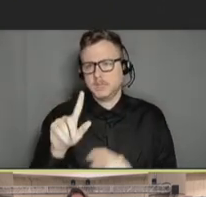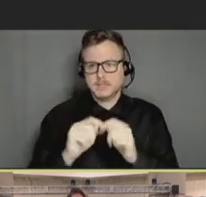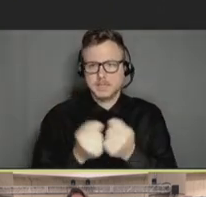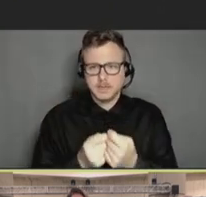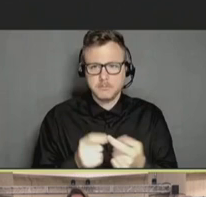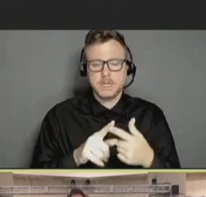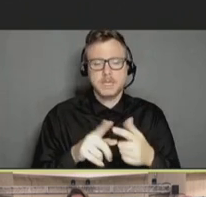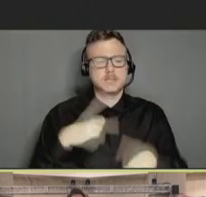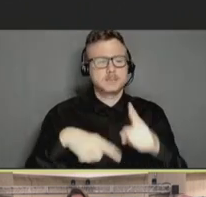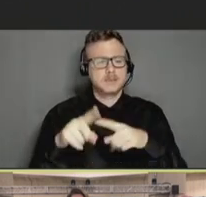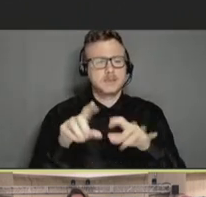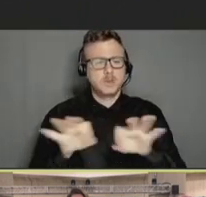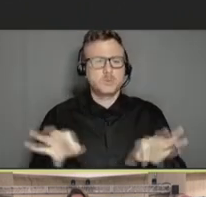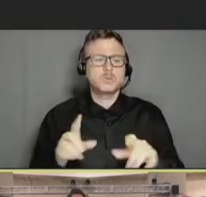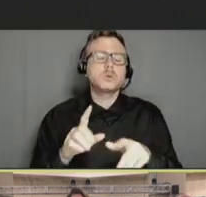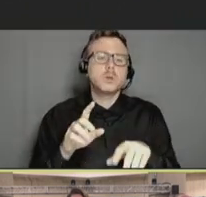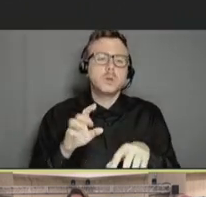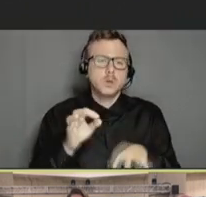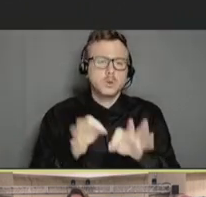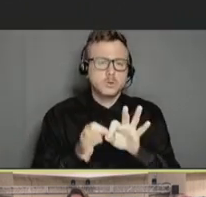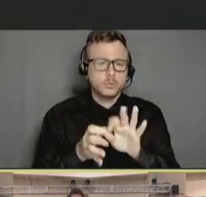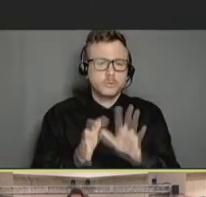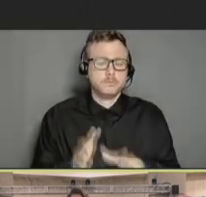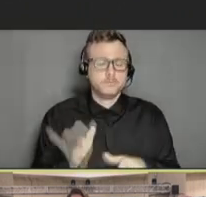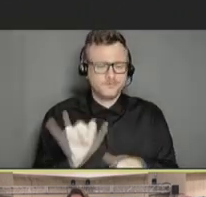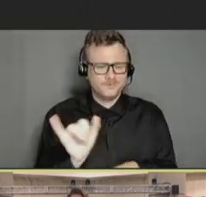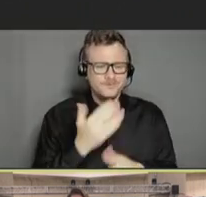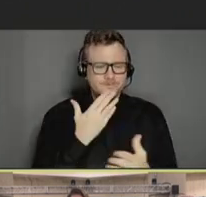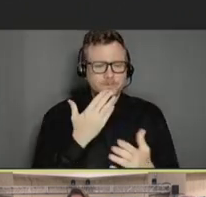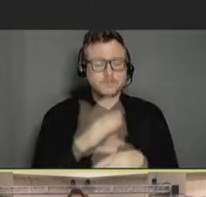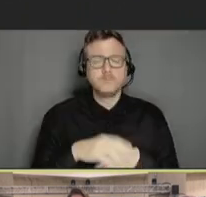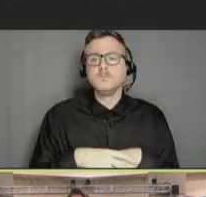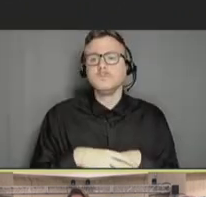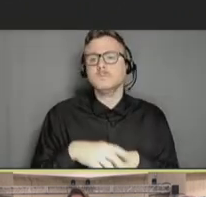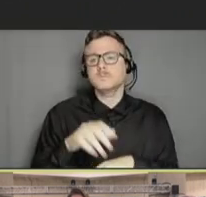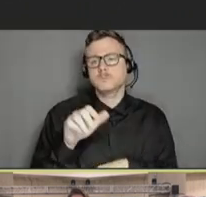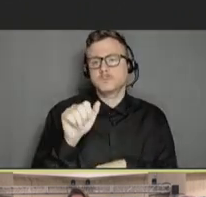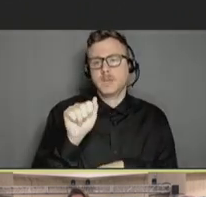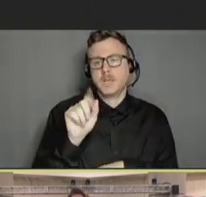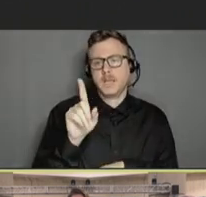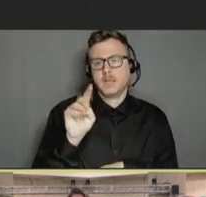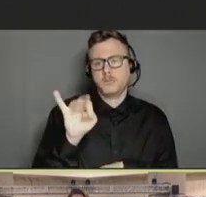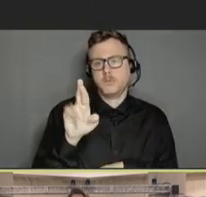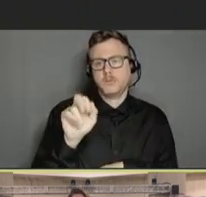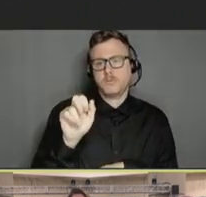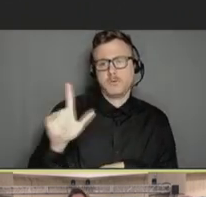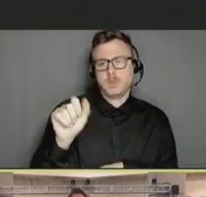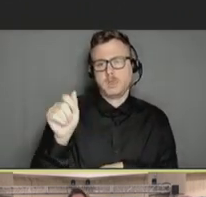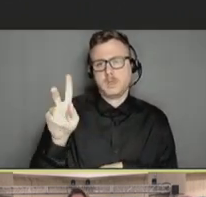And now, I'm going to go ahead and introduce Admiral Levine. So, Admiral Levine is going